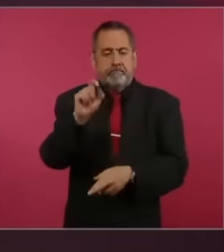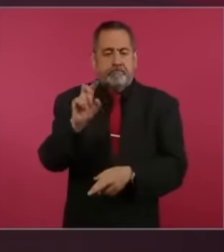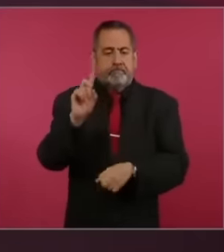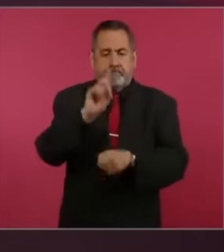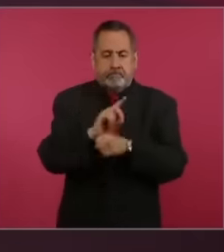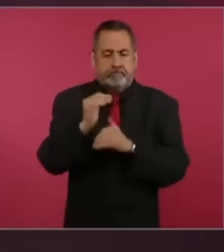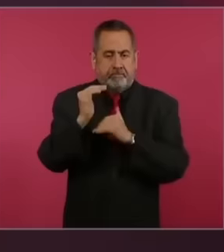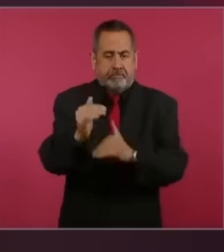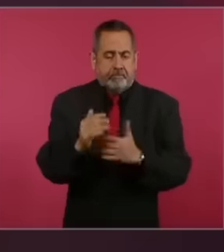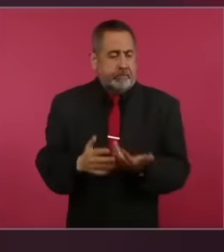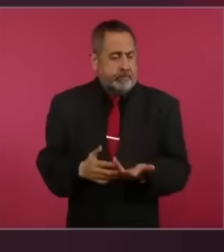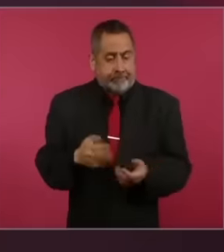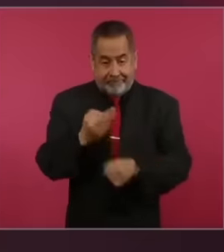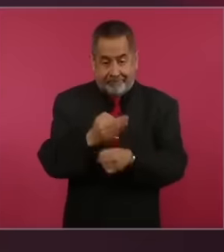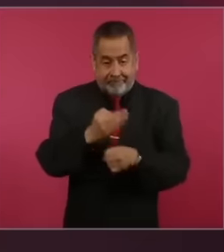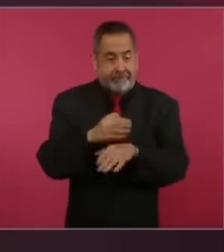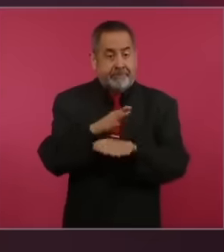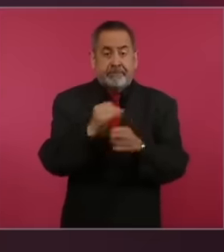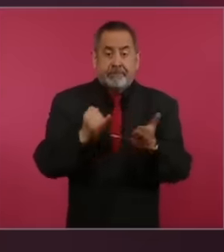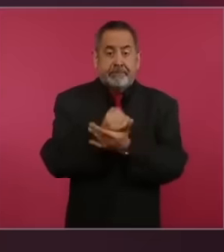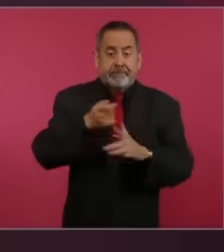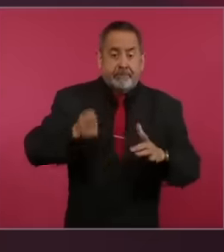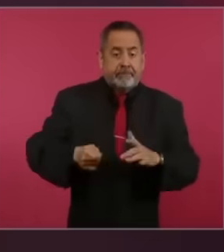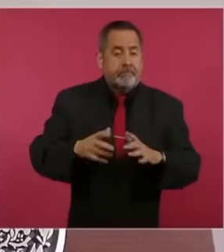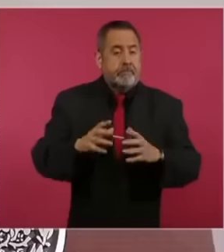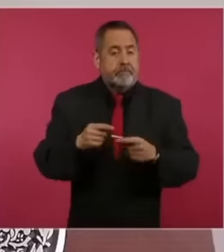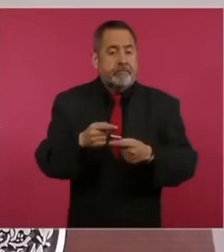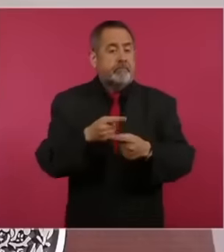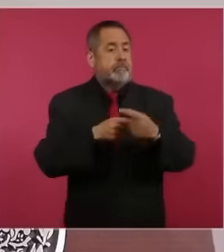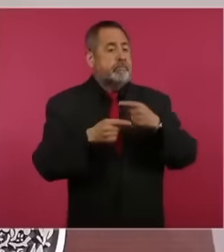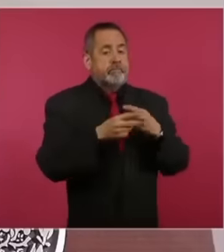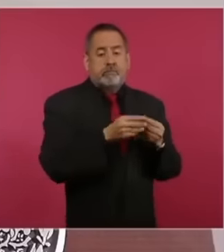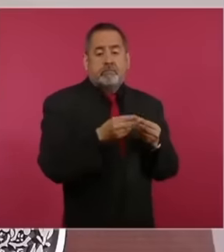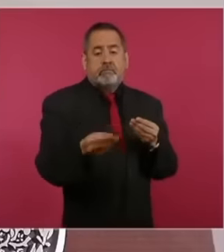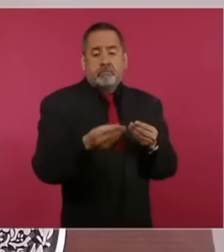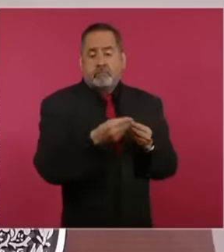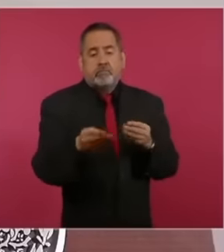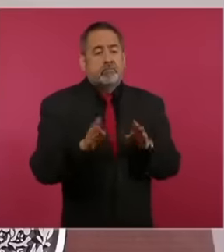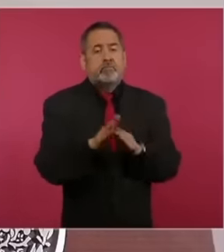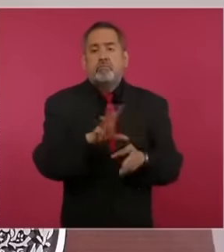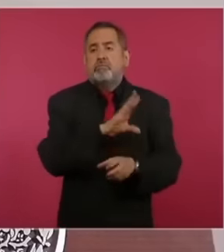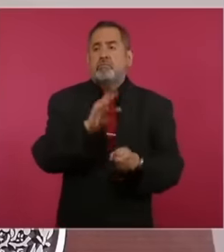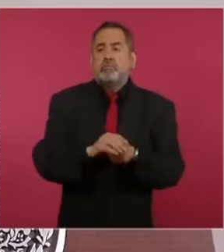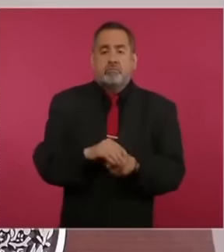of fiscal consolidation they mostly had a return eh from the supreme court of justice